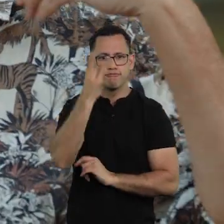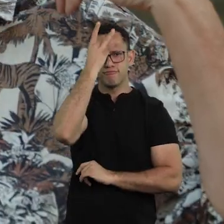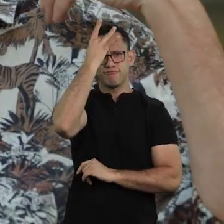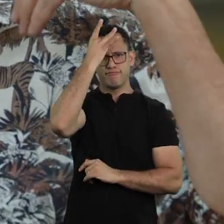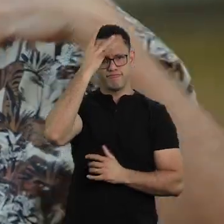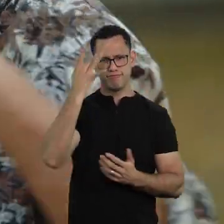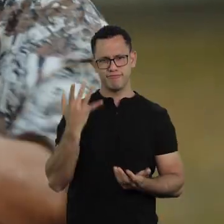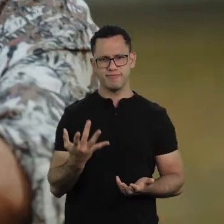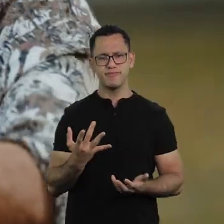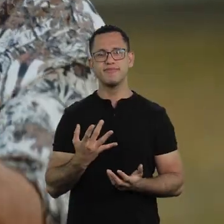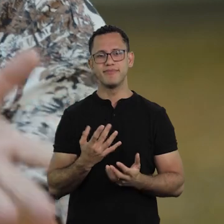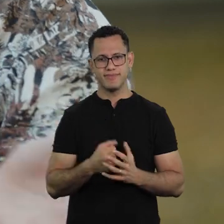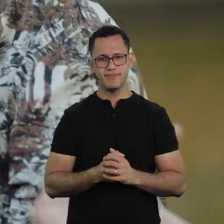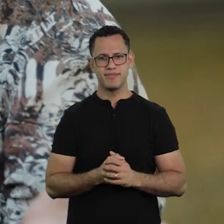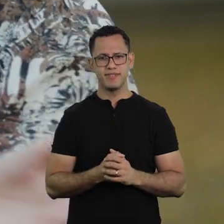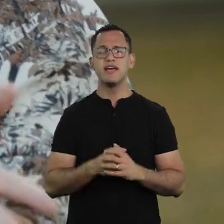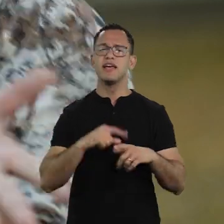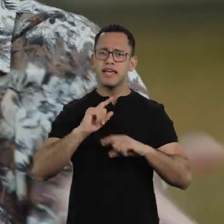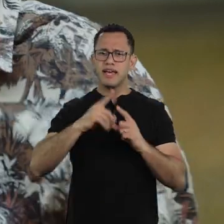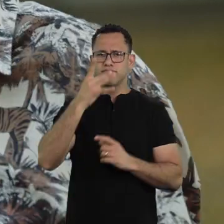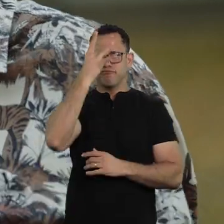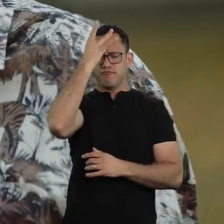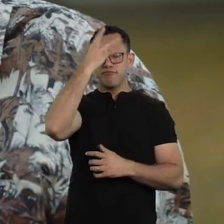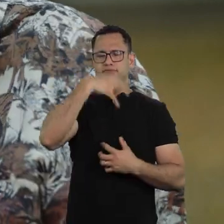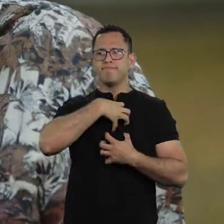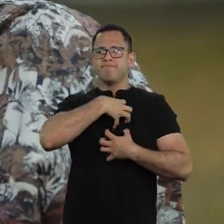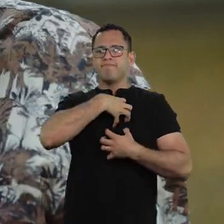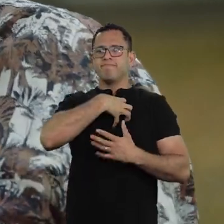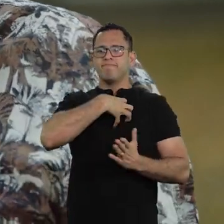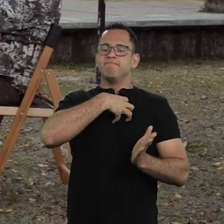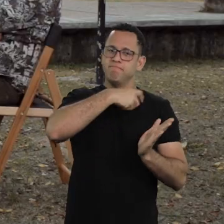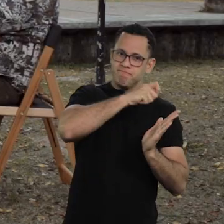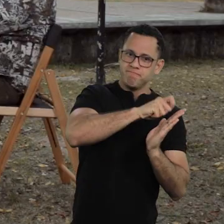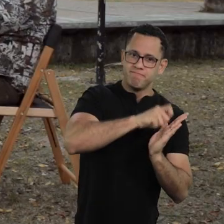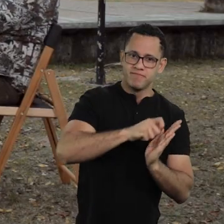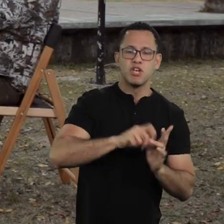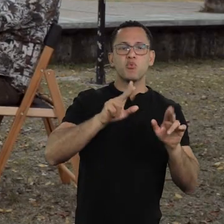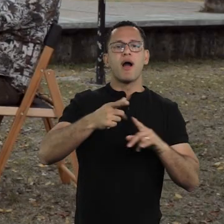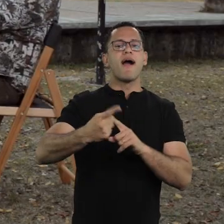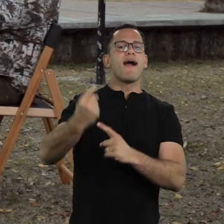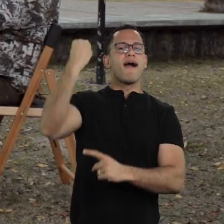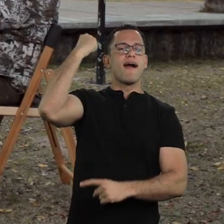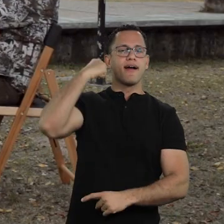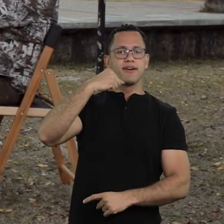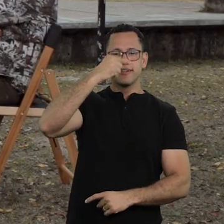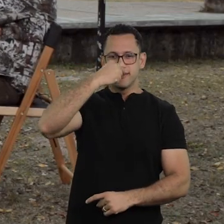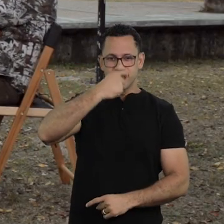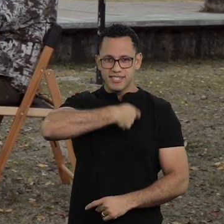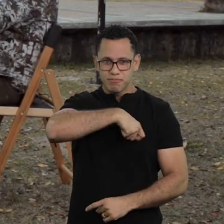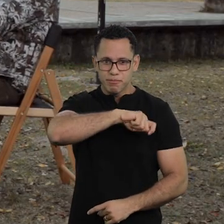our soul will take this to our text, inevitably. Dude, if you think about, I don't know, the Spanish flu,